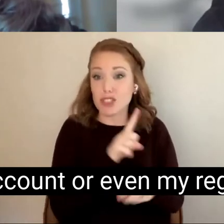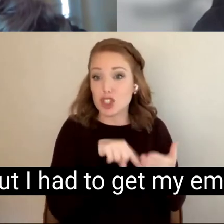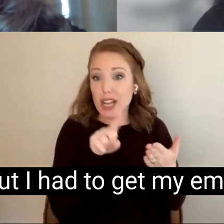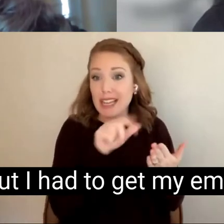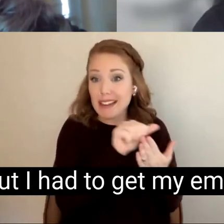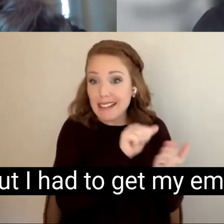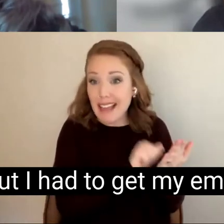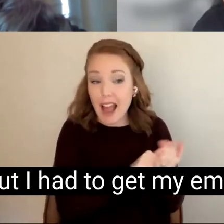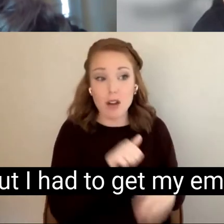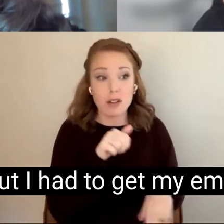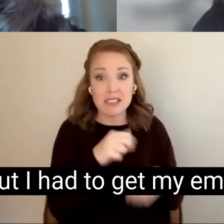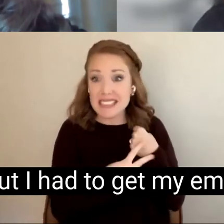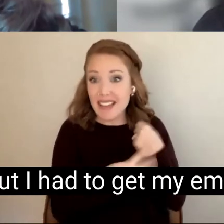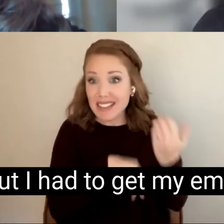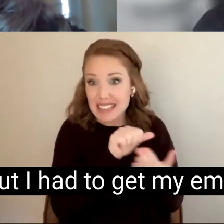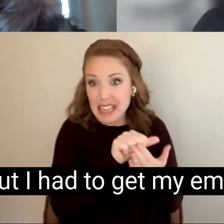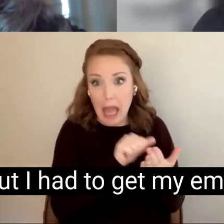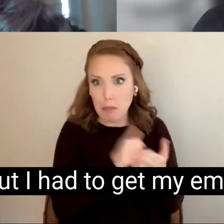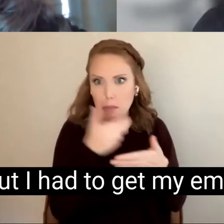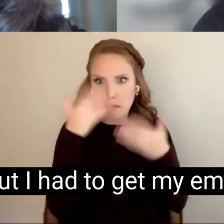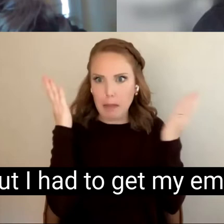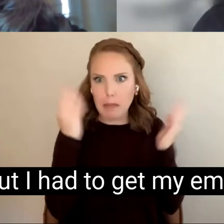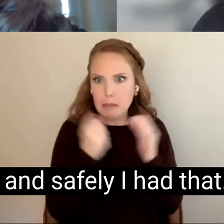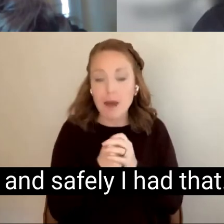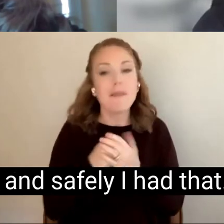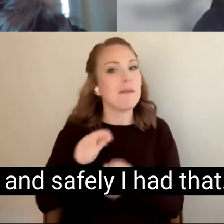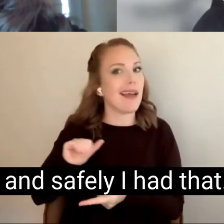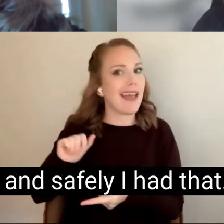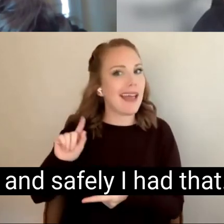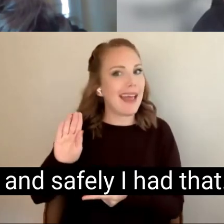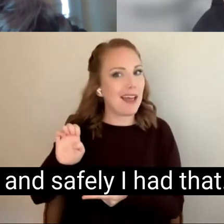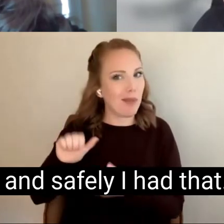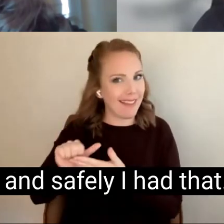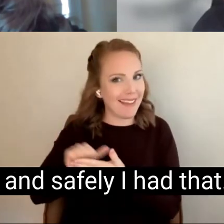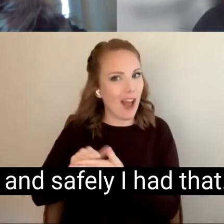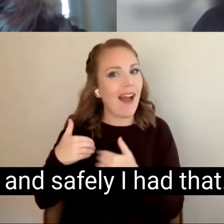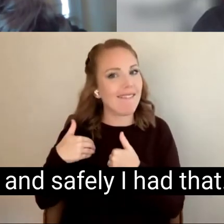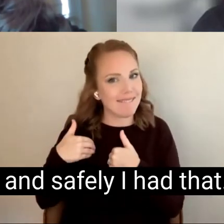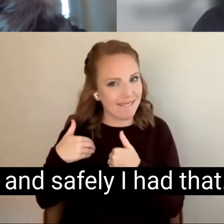account but I had to get my email account and safely I had that.